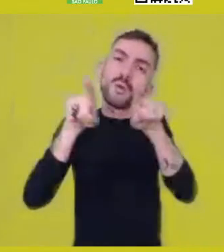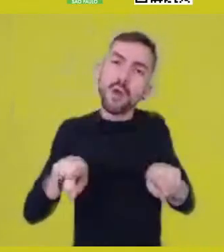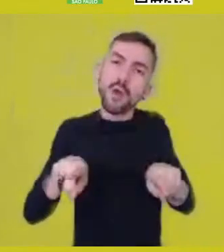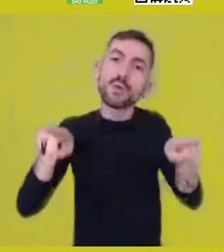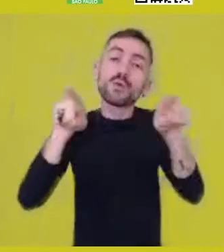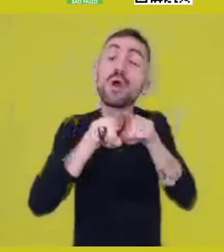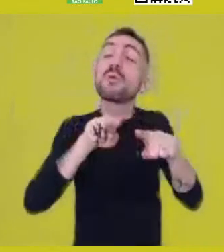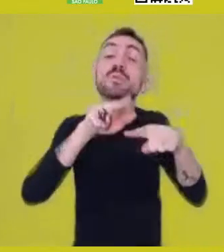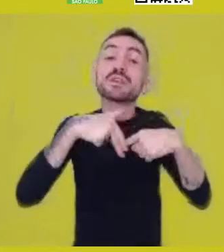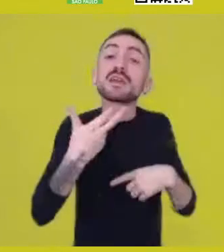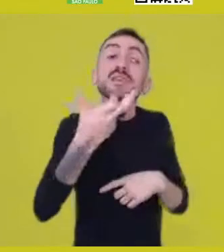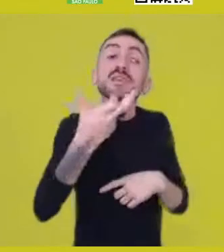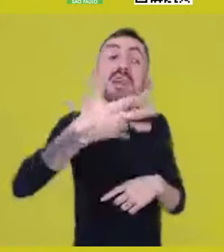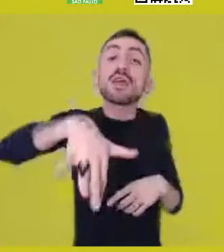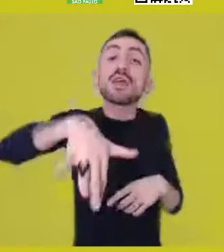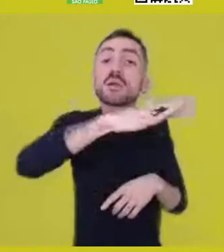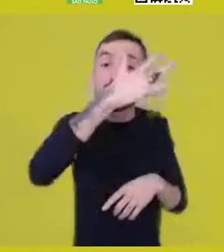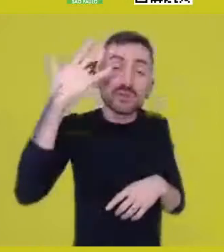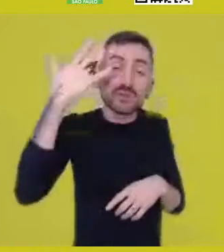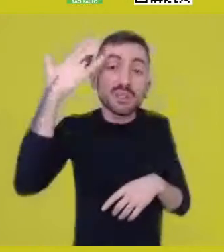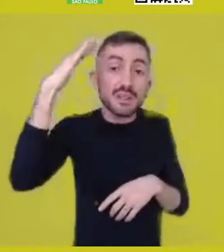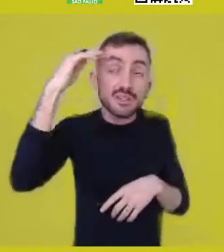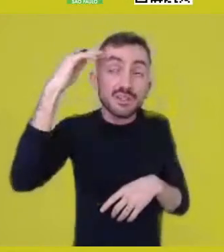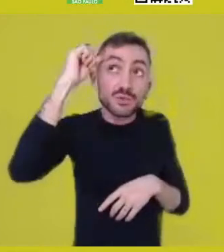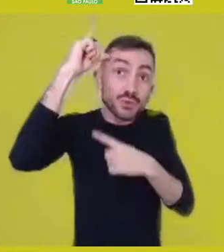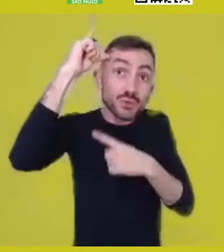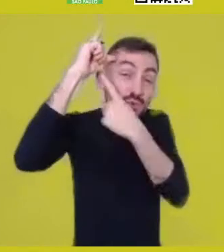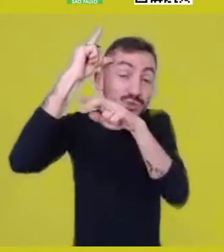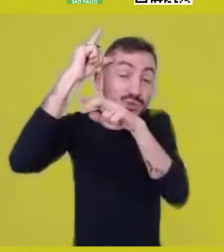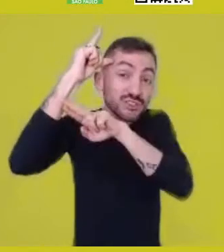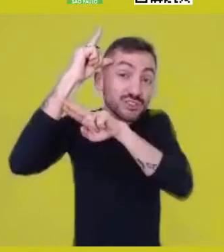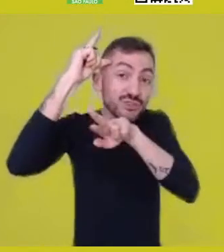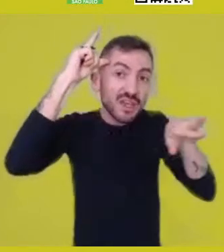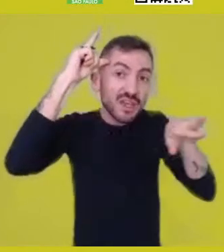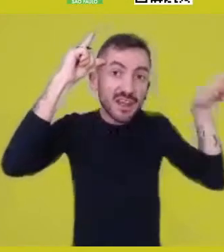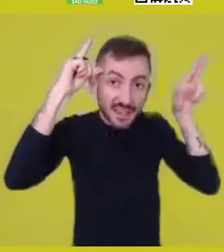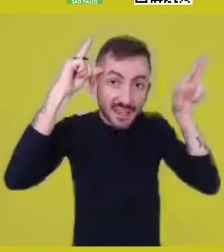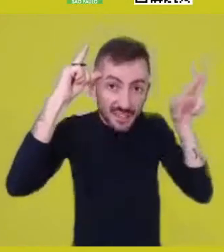or of the cultures we’re dealing with, of the yard as a space of cultures,